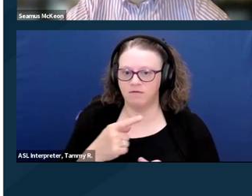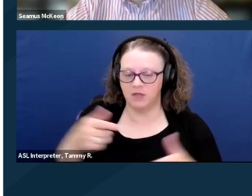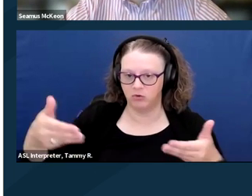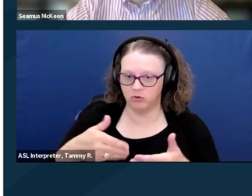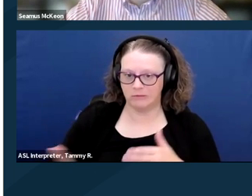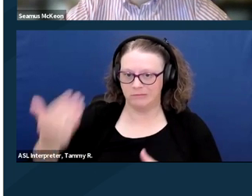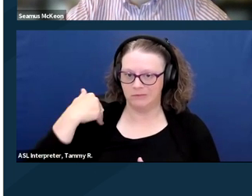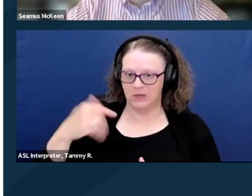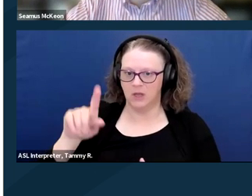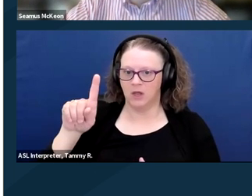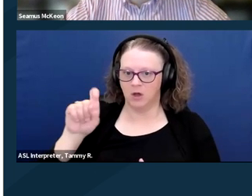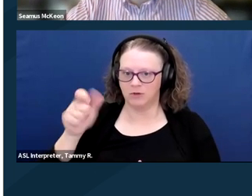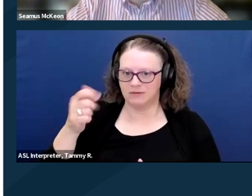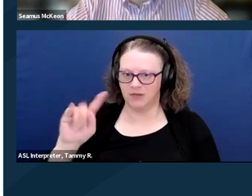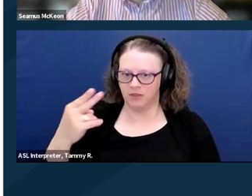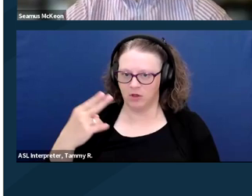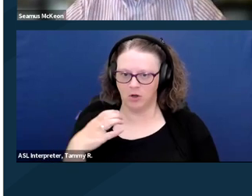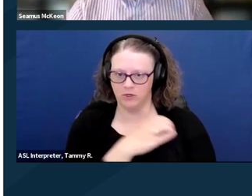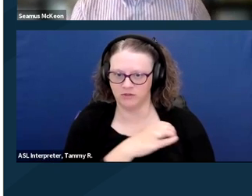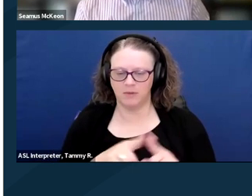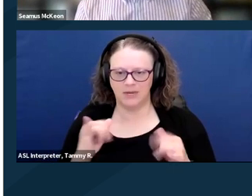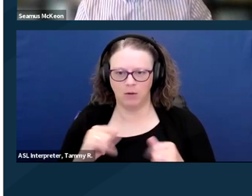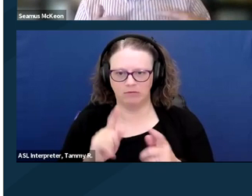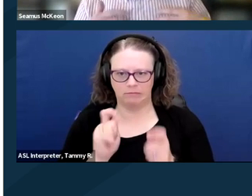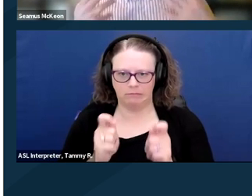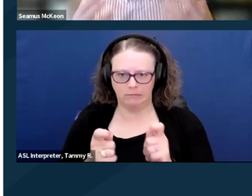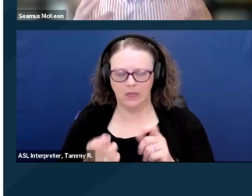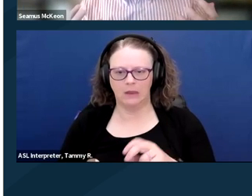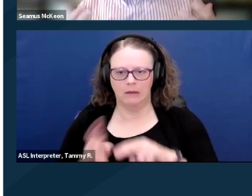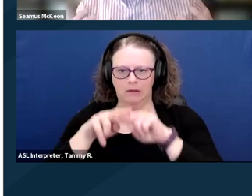for the 118th Congress, which includes some sense of congress language that clarifies